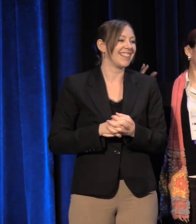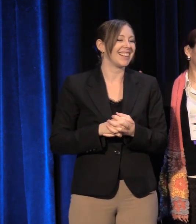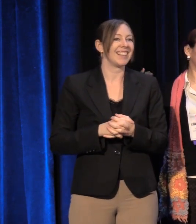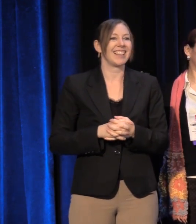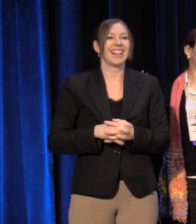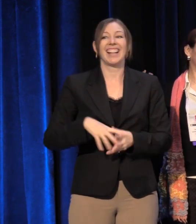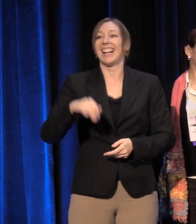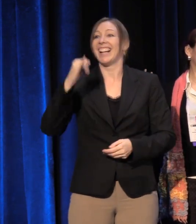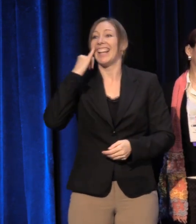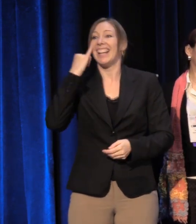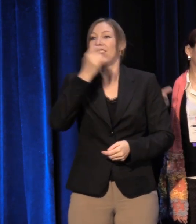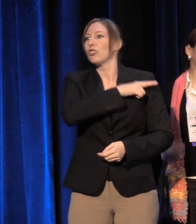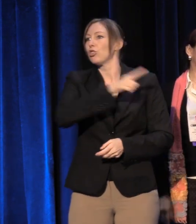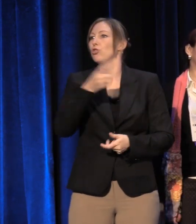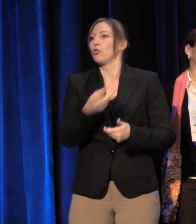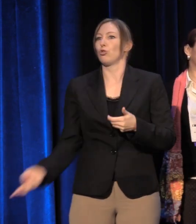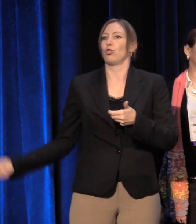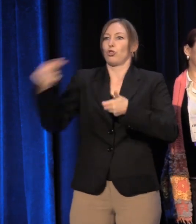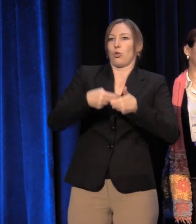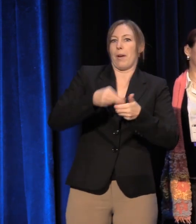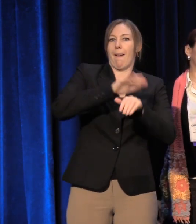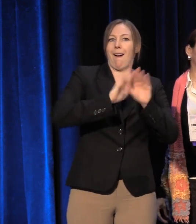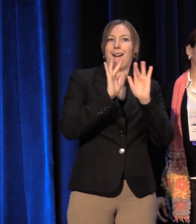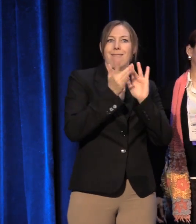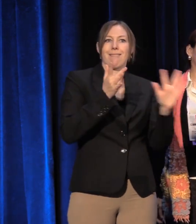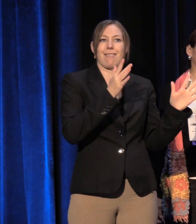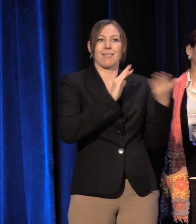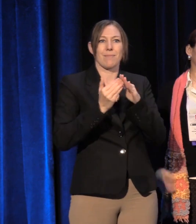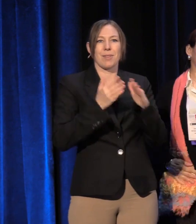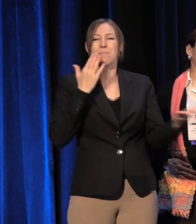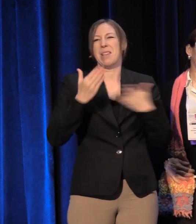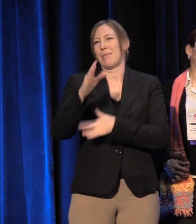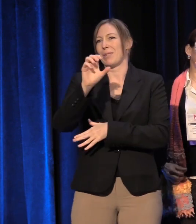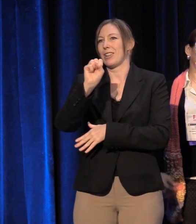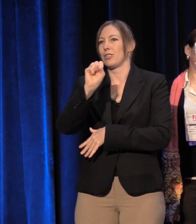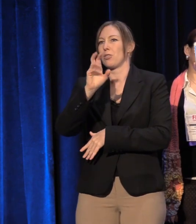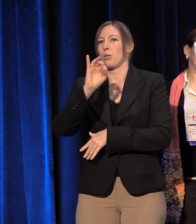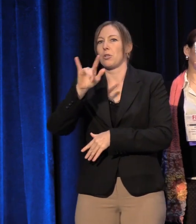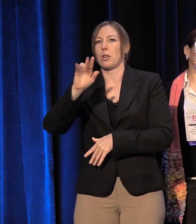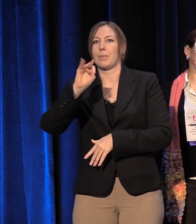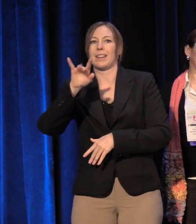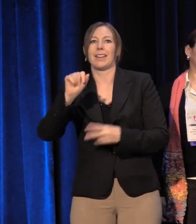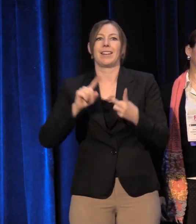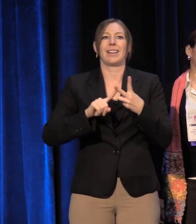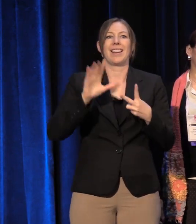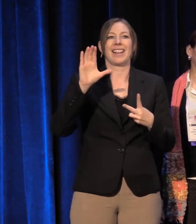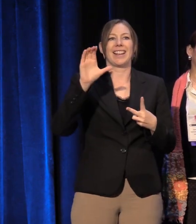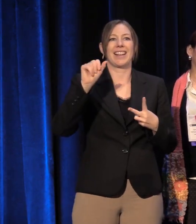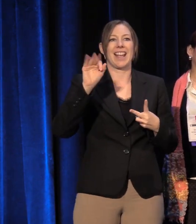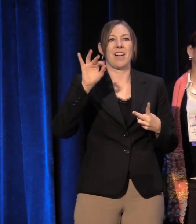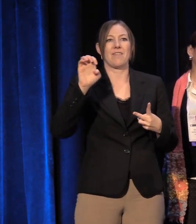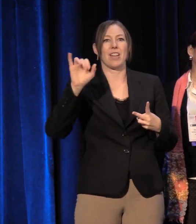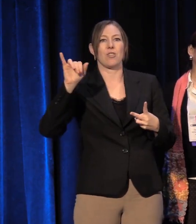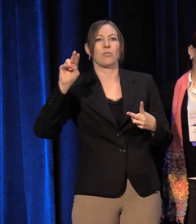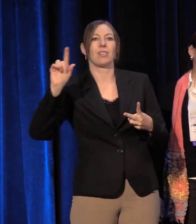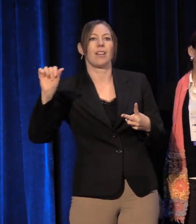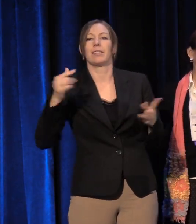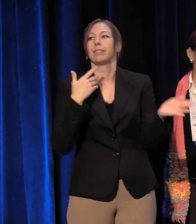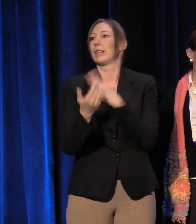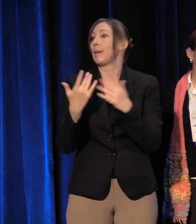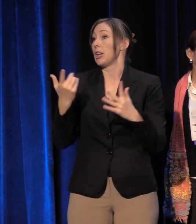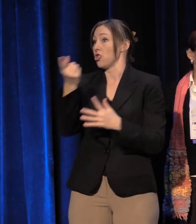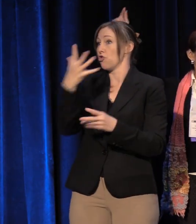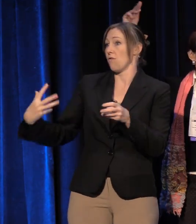If you have joined one of our online communities via social media or Café Onda, please stand, because you are in the Commons.